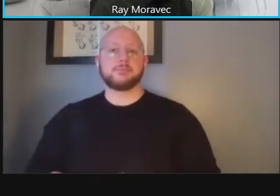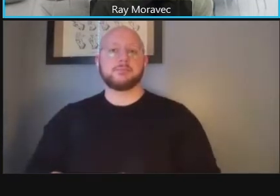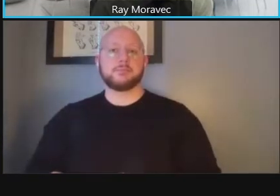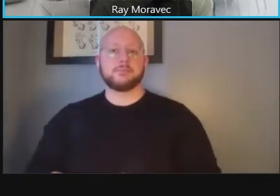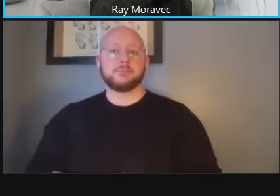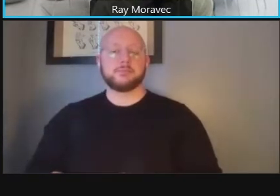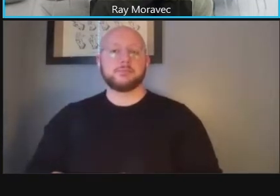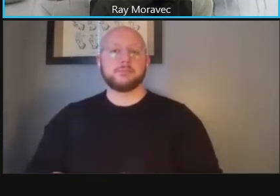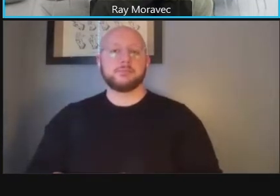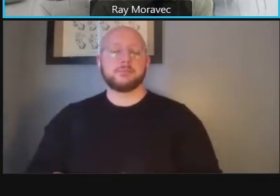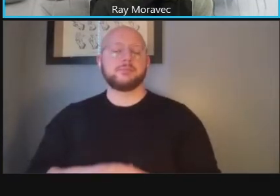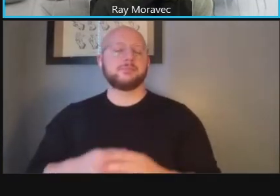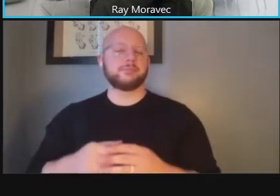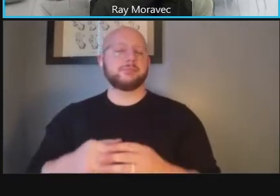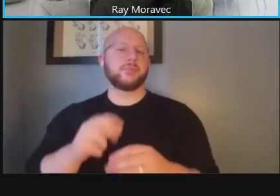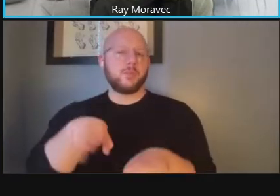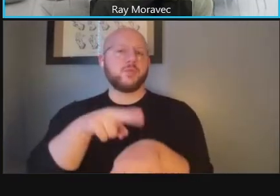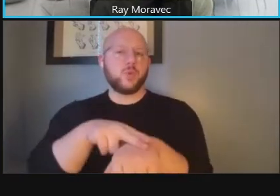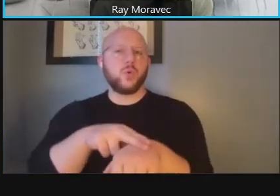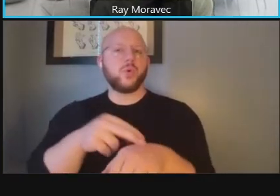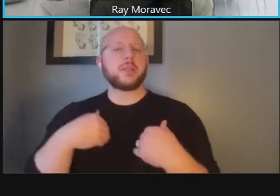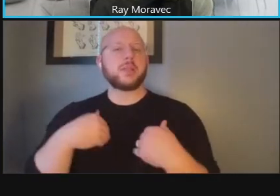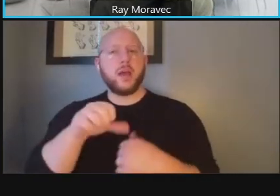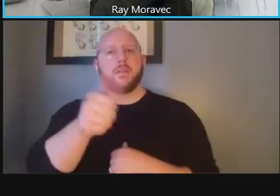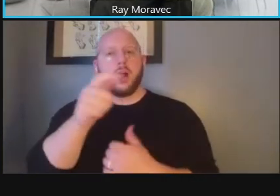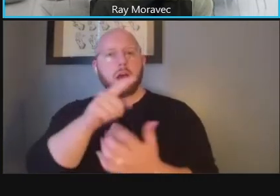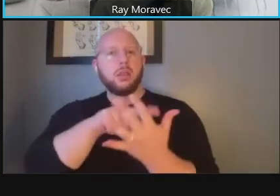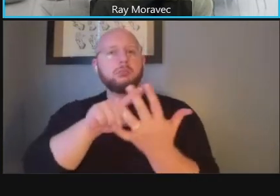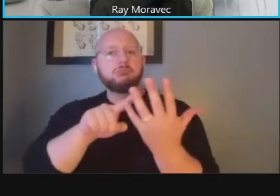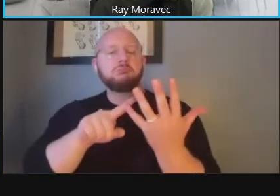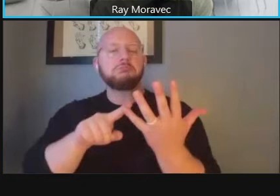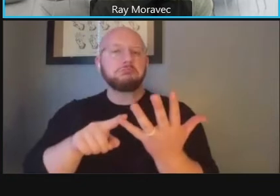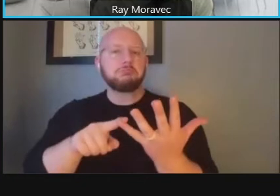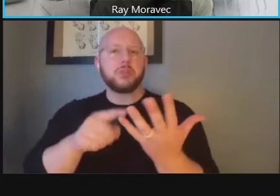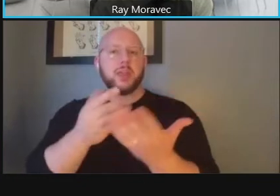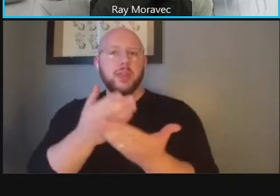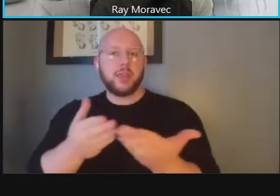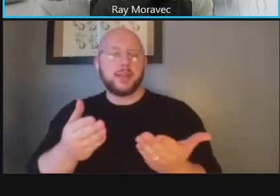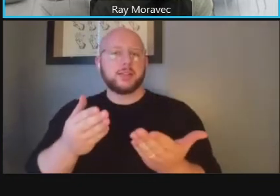and then of course other considerations is really that this design should be reflective